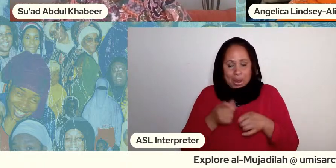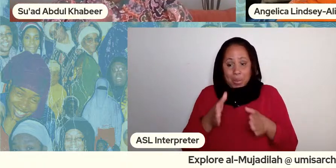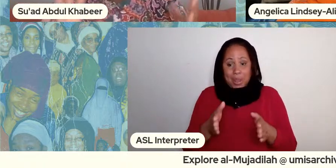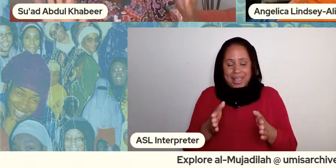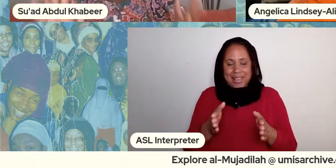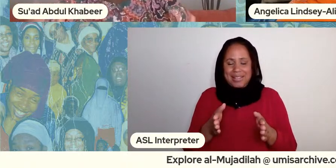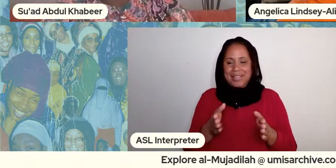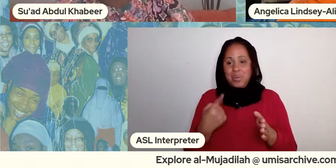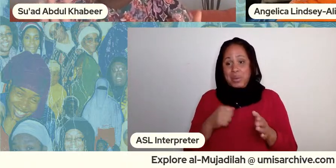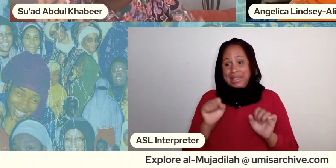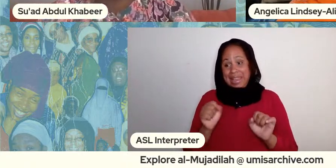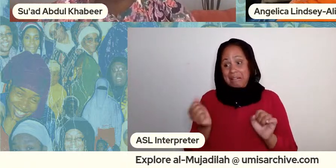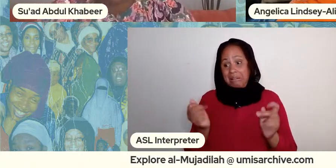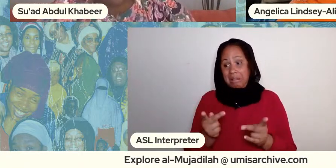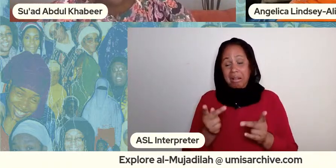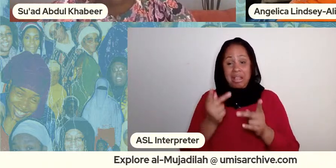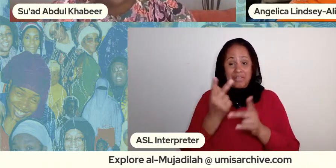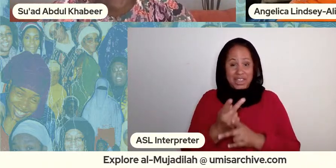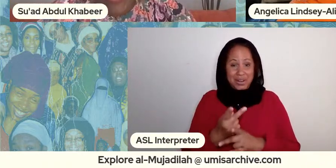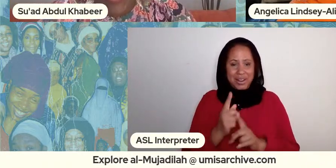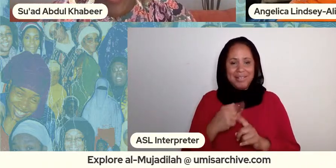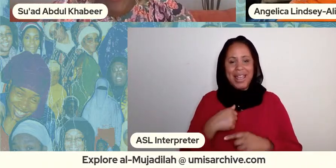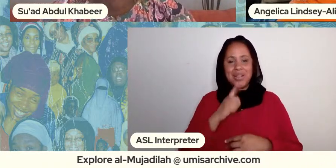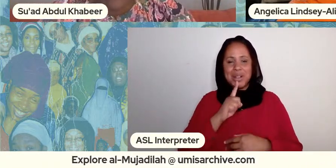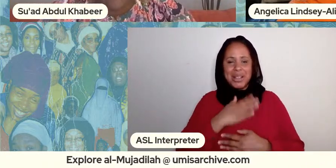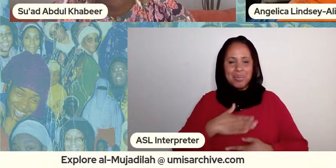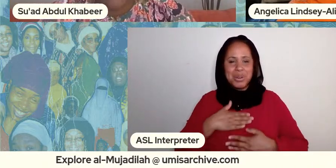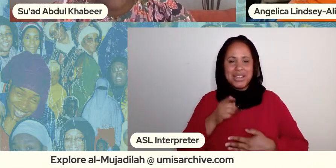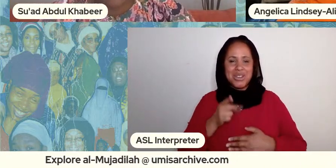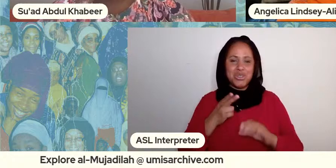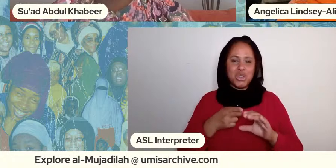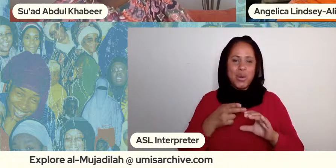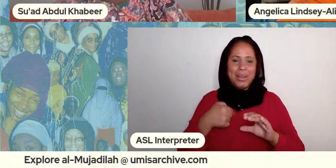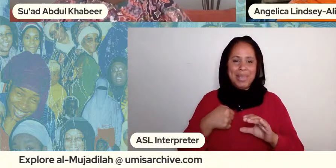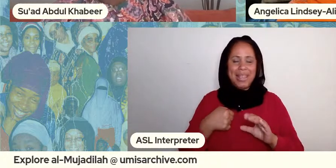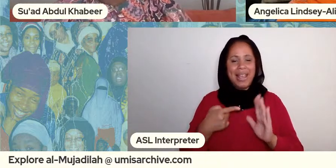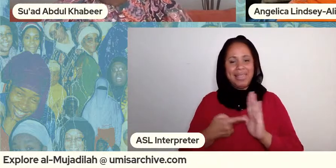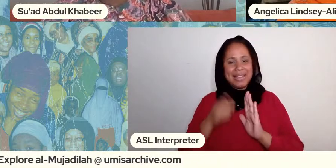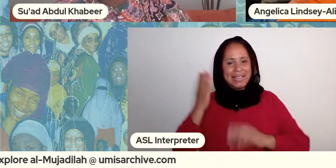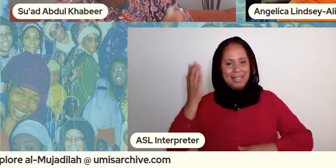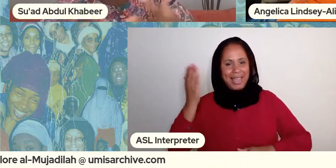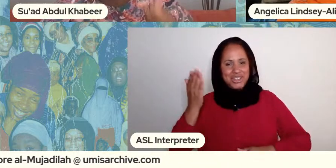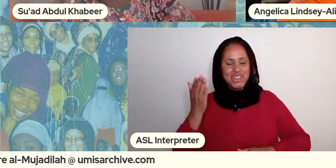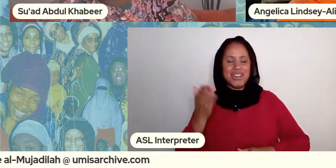i really appreciate you joining me on this journey um to sort of do that um and and just and opening